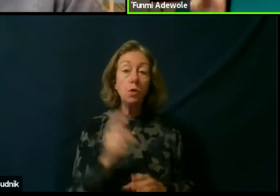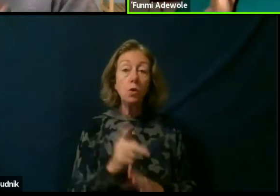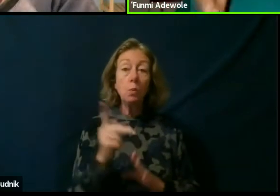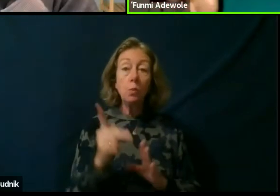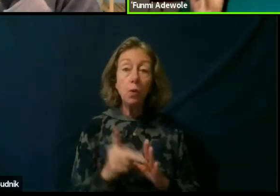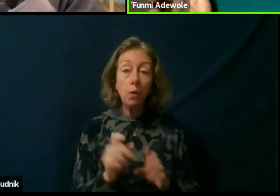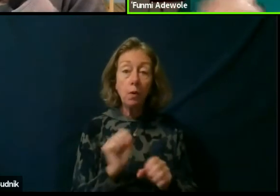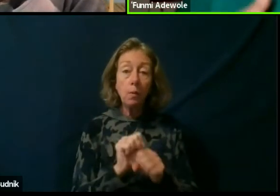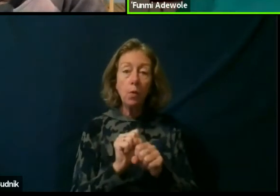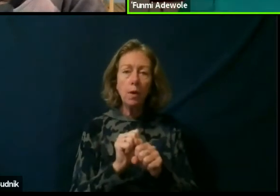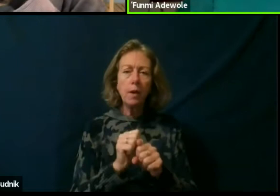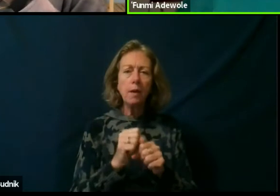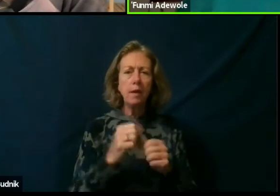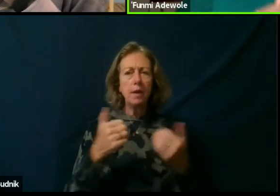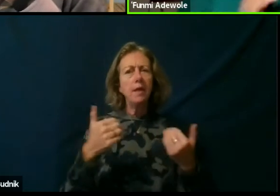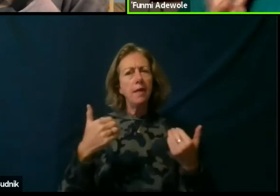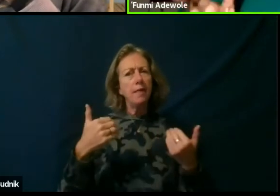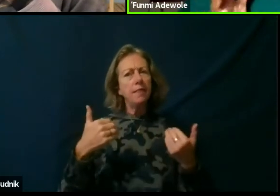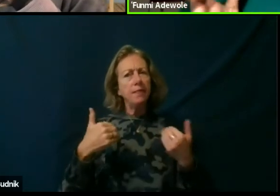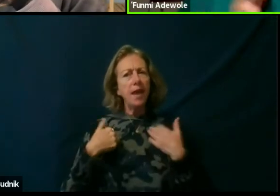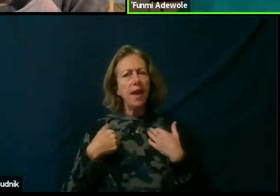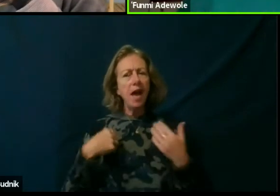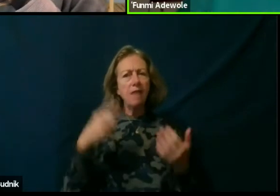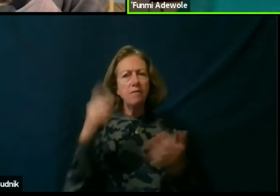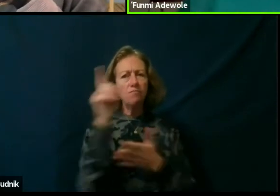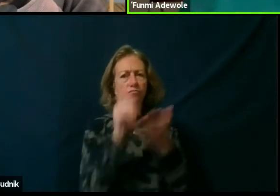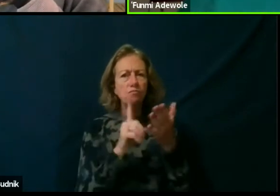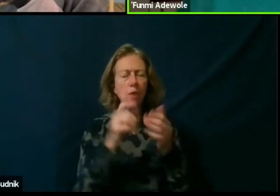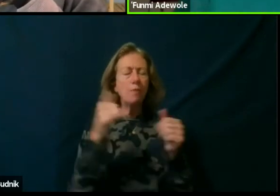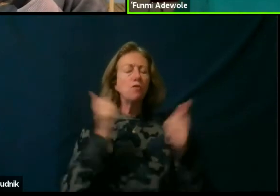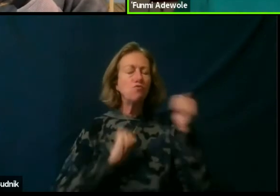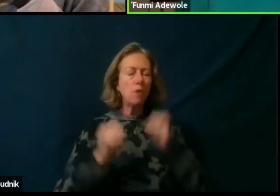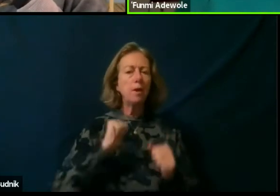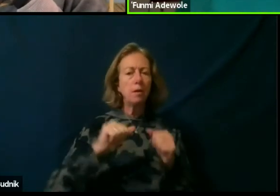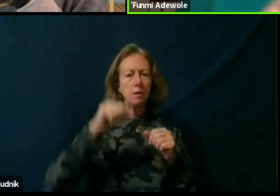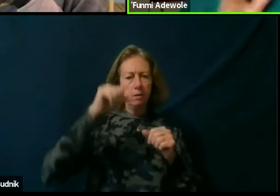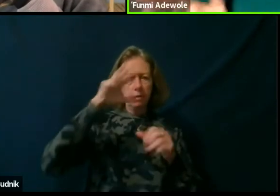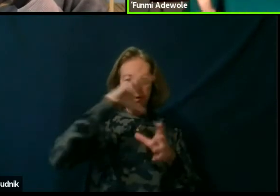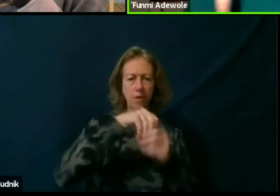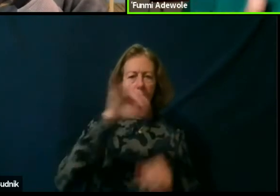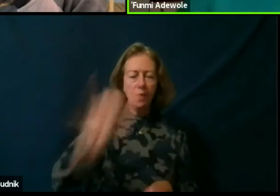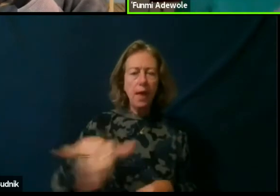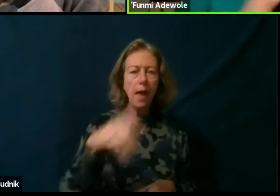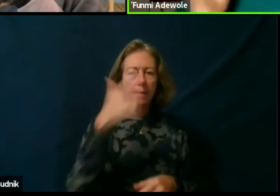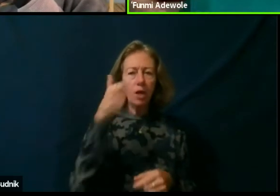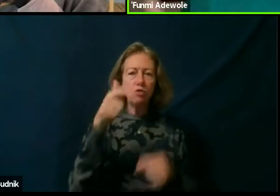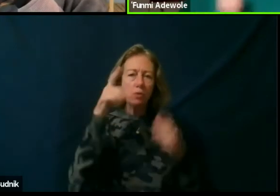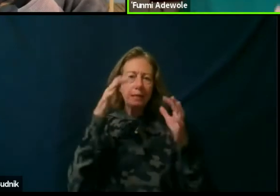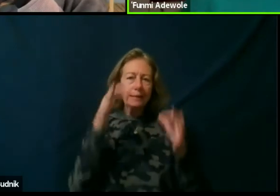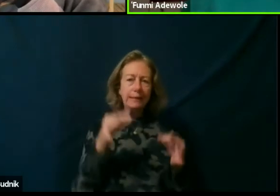is a dramaturgical thing happening an aspect there because you are deciding to put it in your theater,